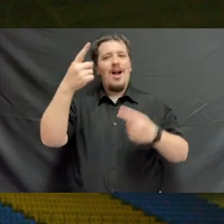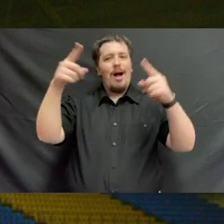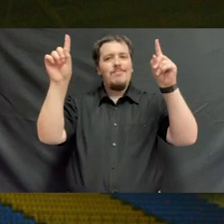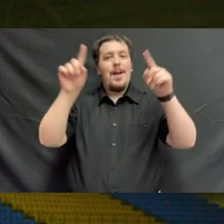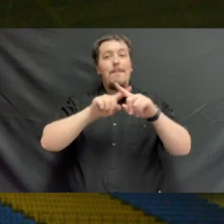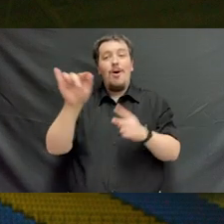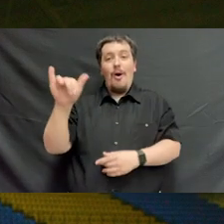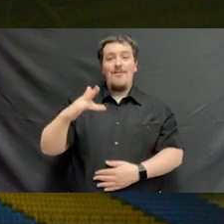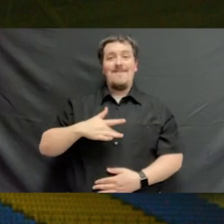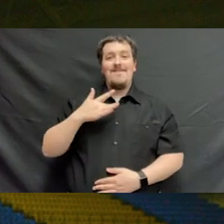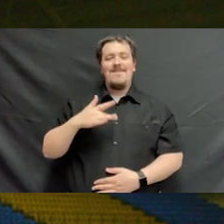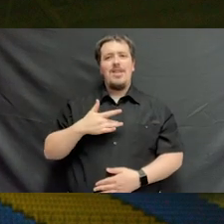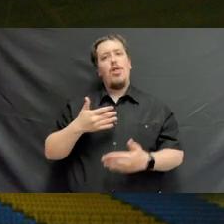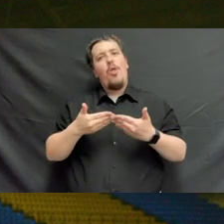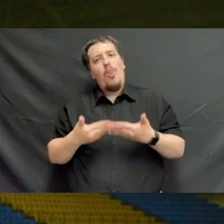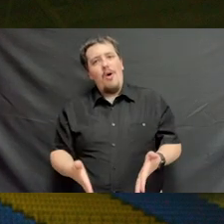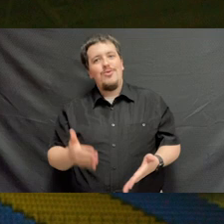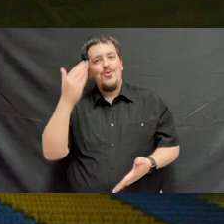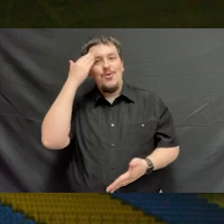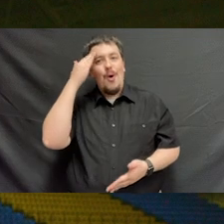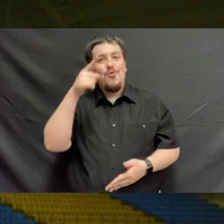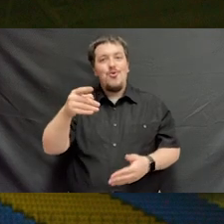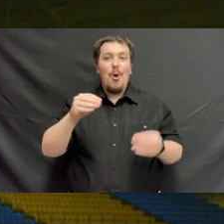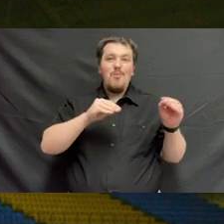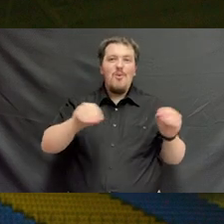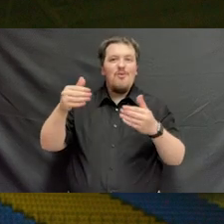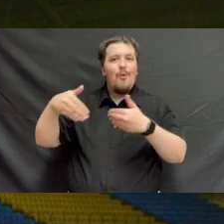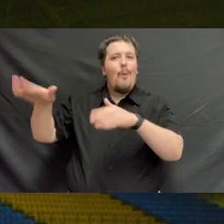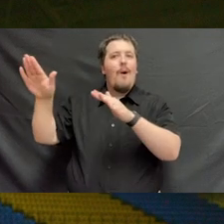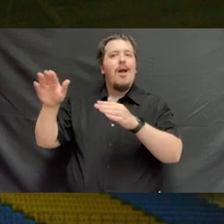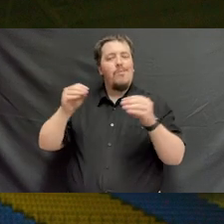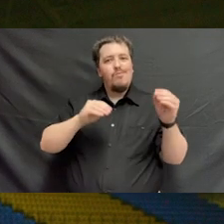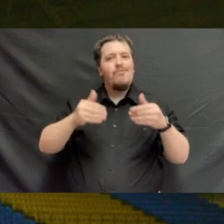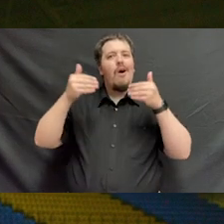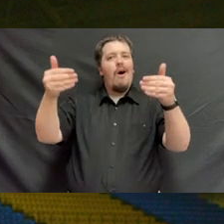but we also feel a loss knowing that you're moving on, away from our classrooms, our residence halls,